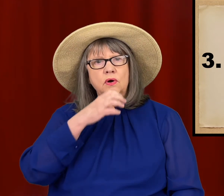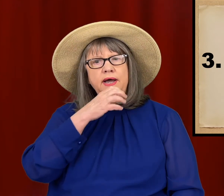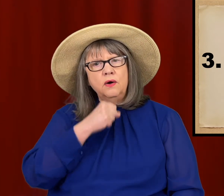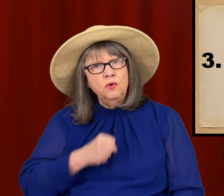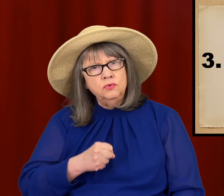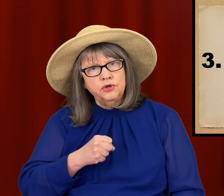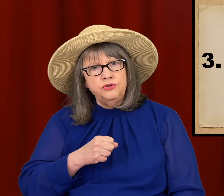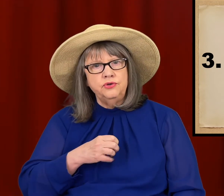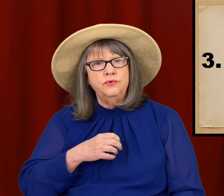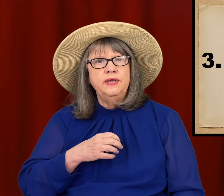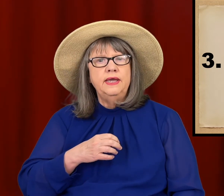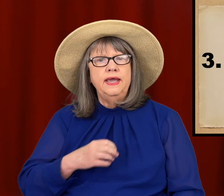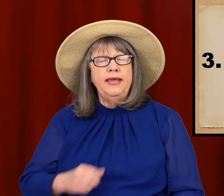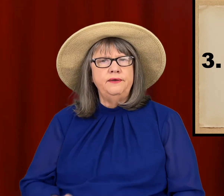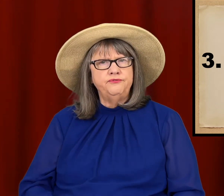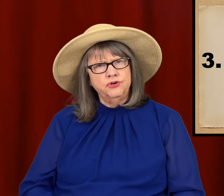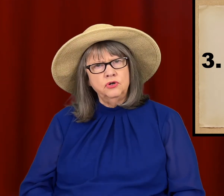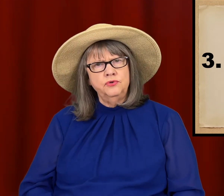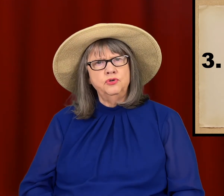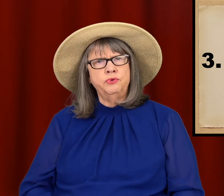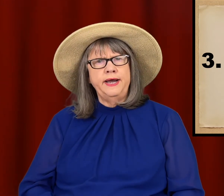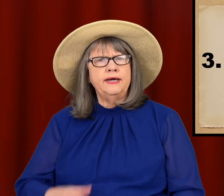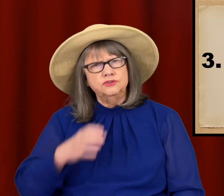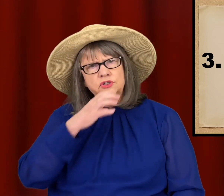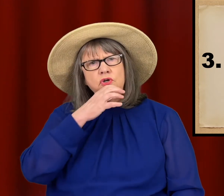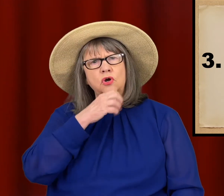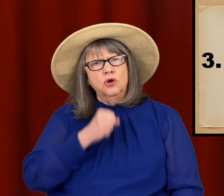HOW-OLD-ARE-YOU? And furrow your brows.